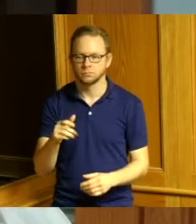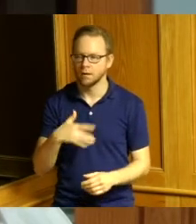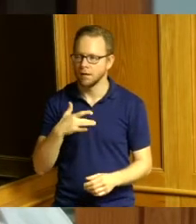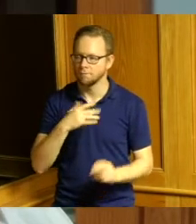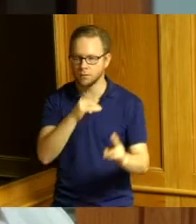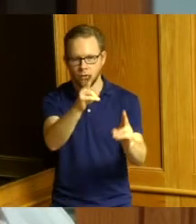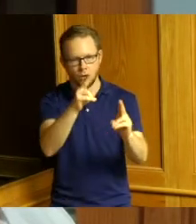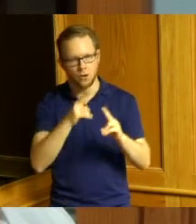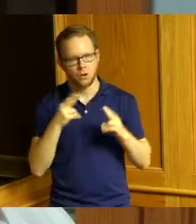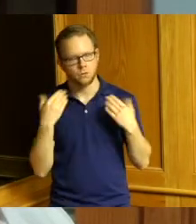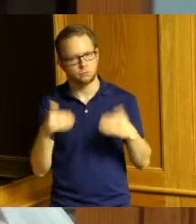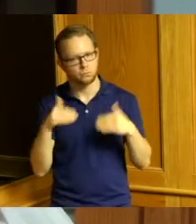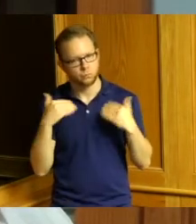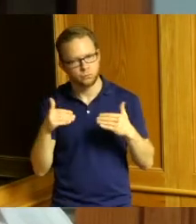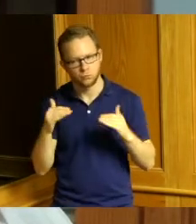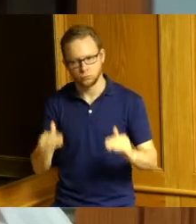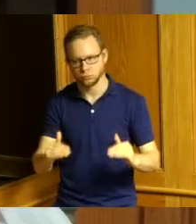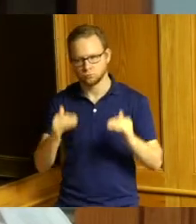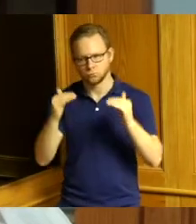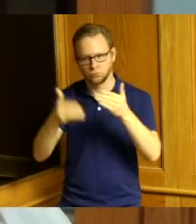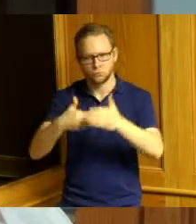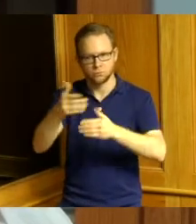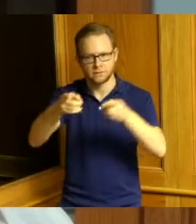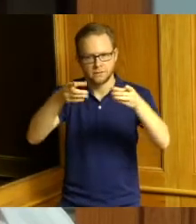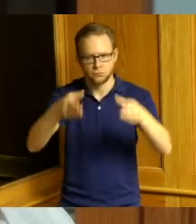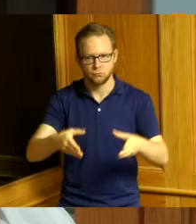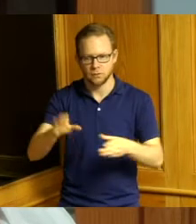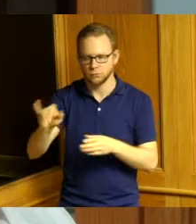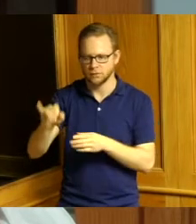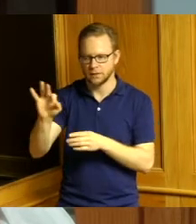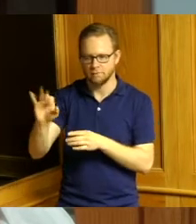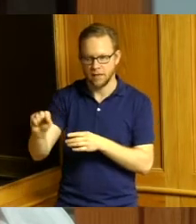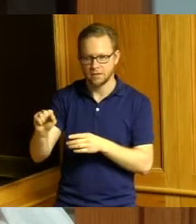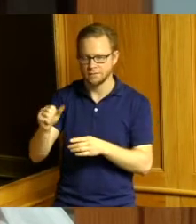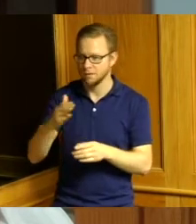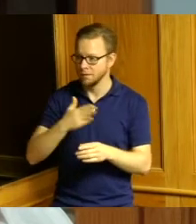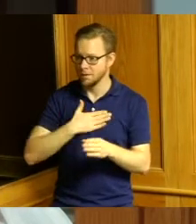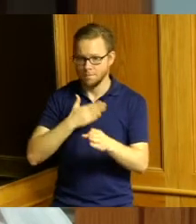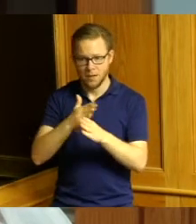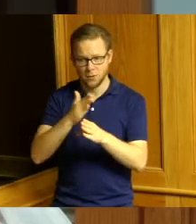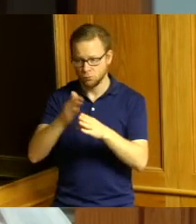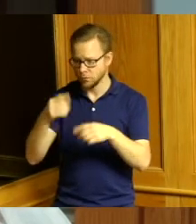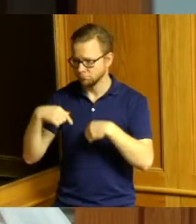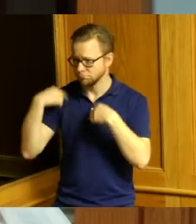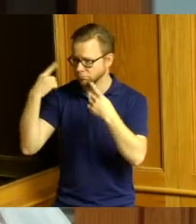as the next Director of Job and Family Services I've spent my entire career serving the public